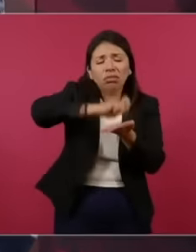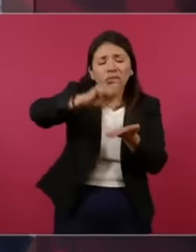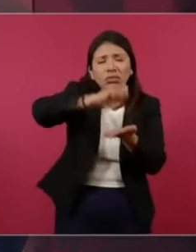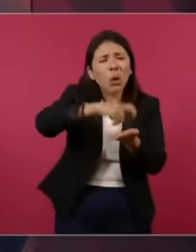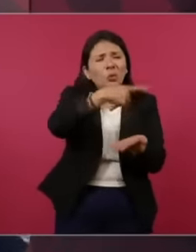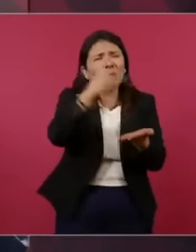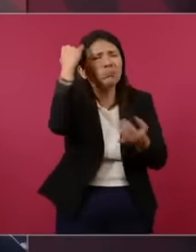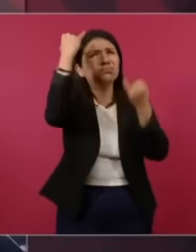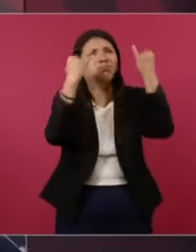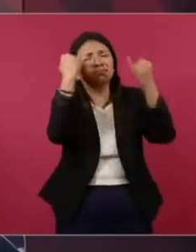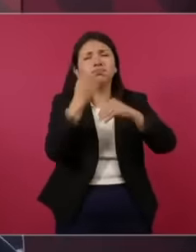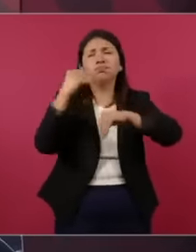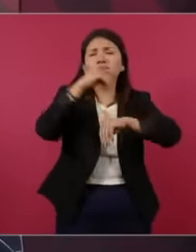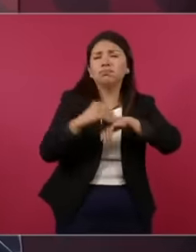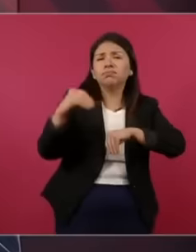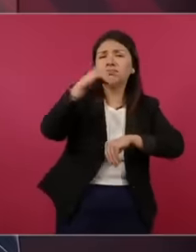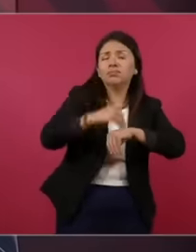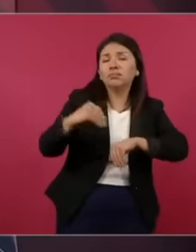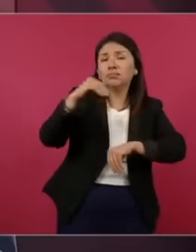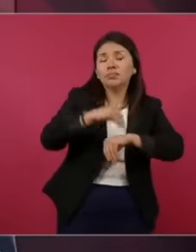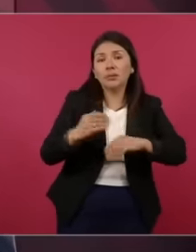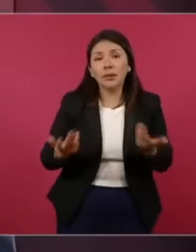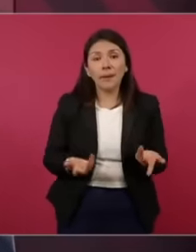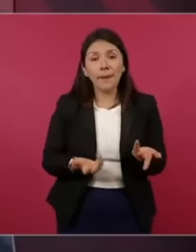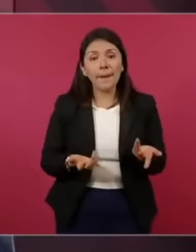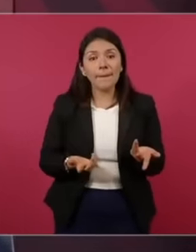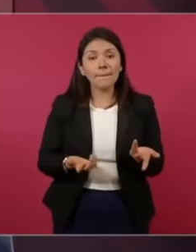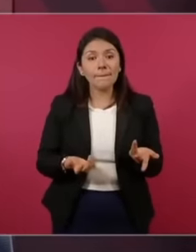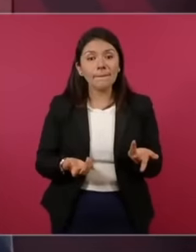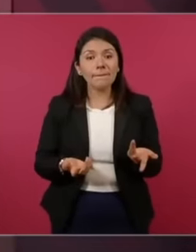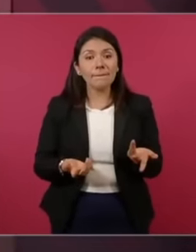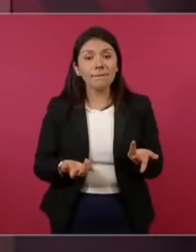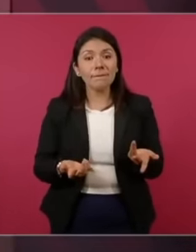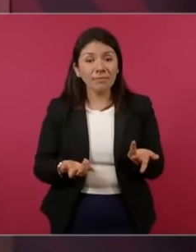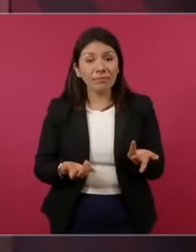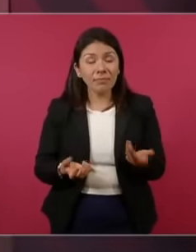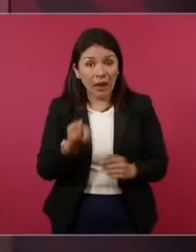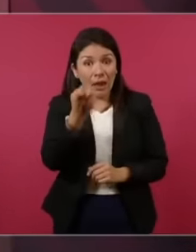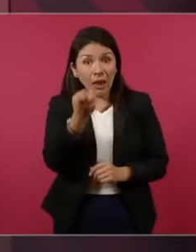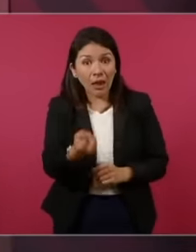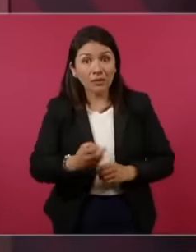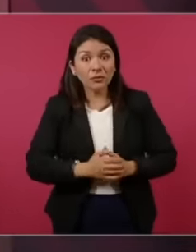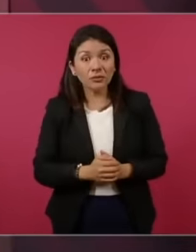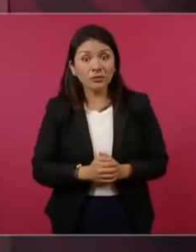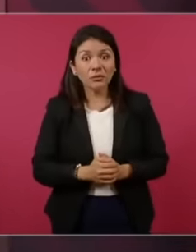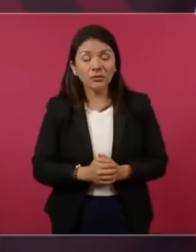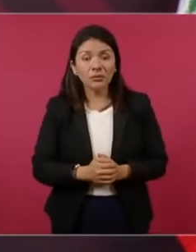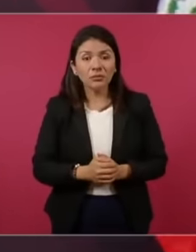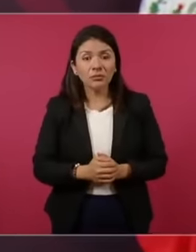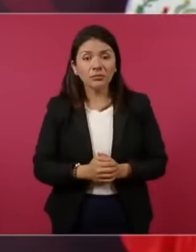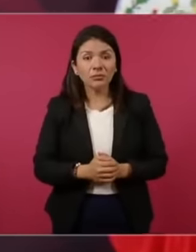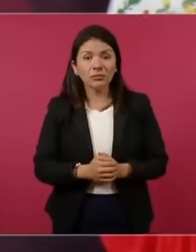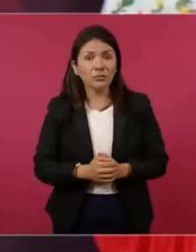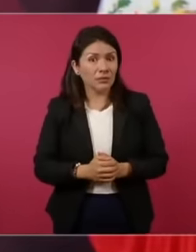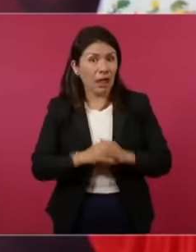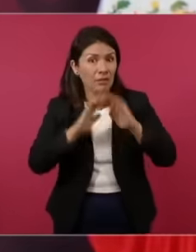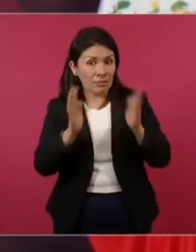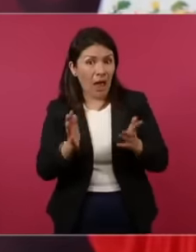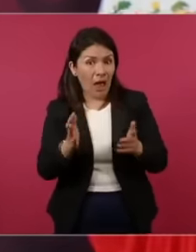and that's why I'm going to sue her,